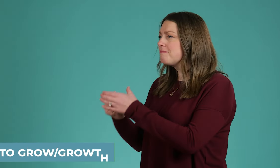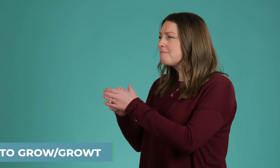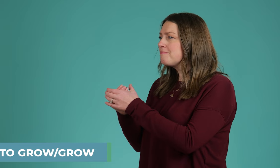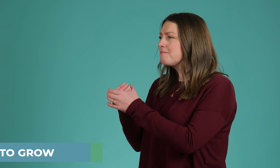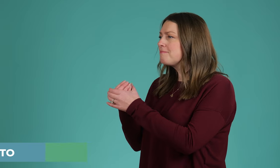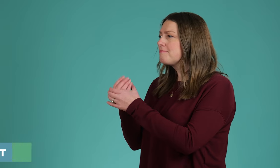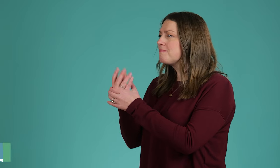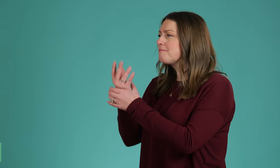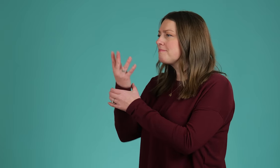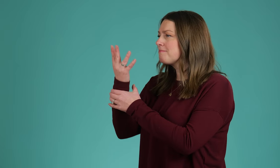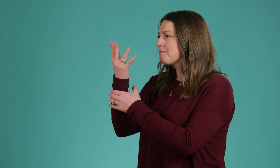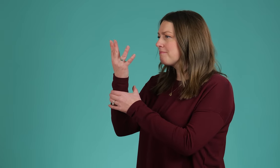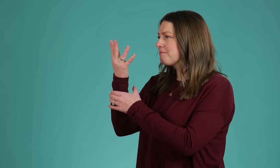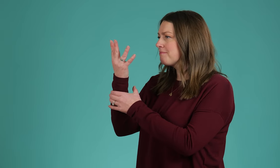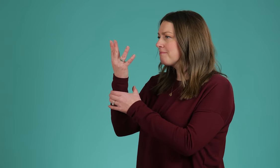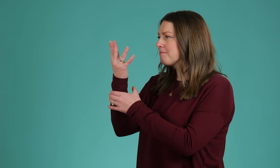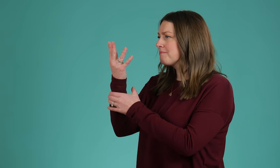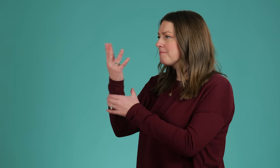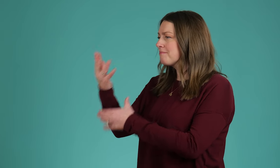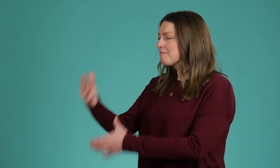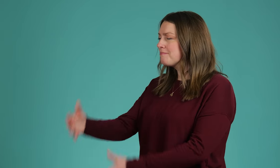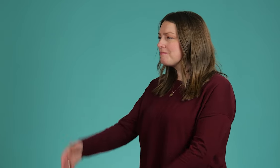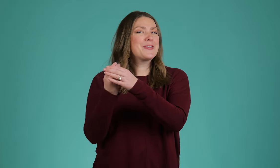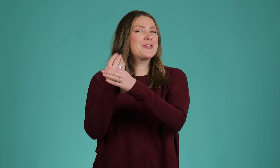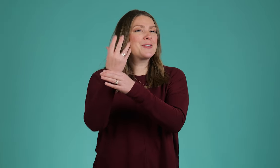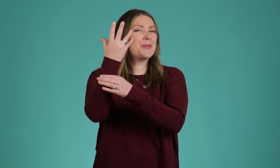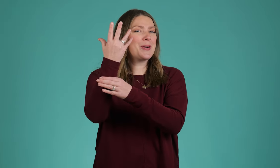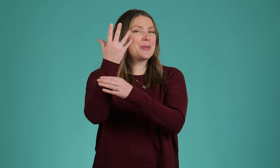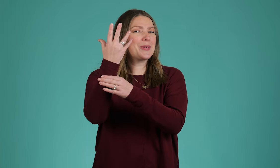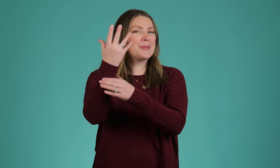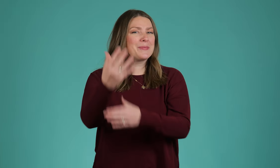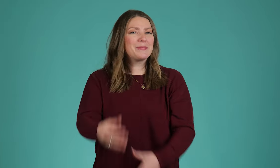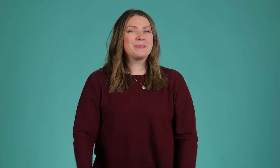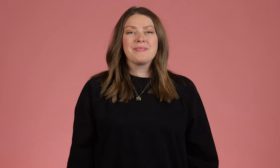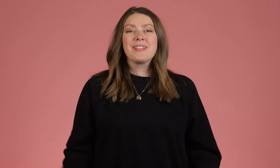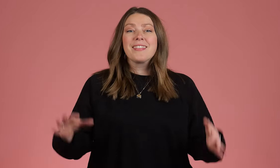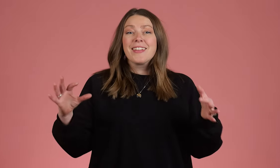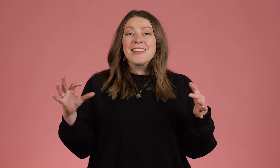Think of a plant growing growth